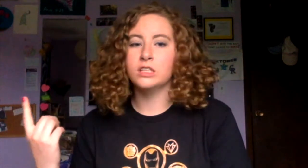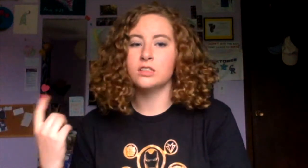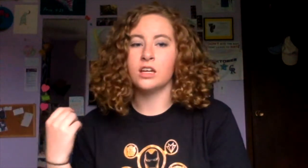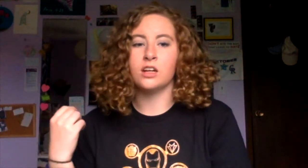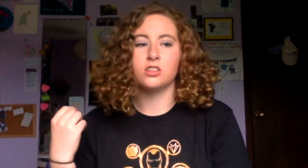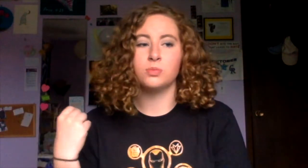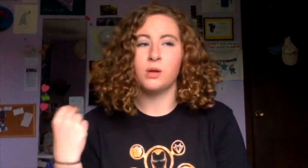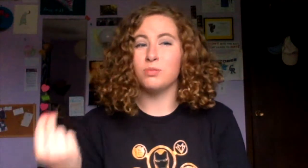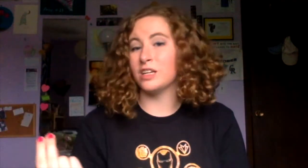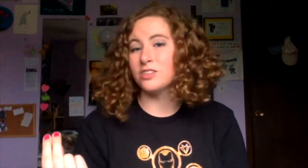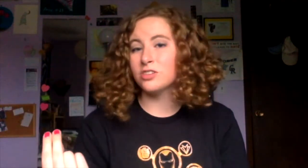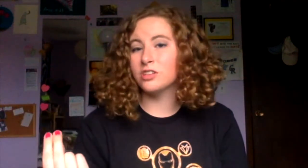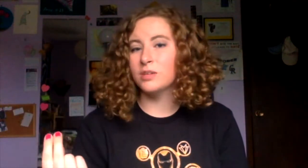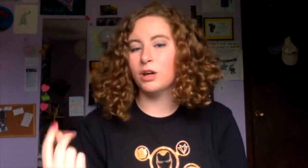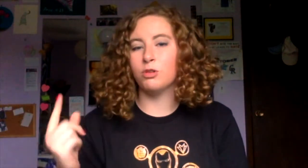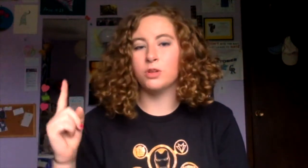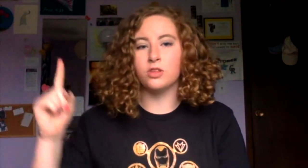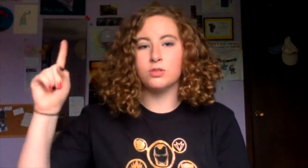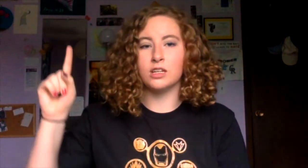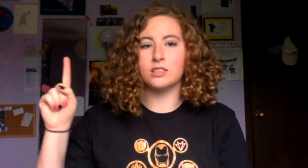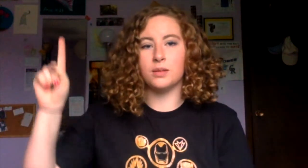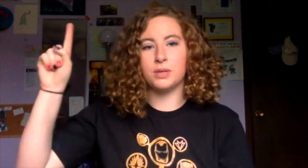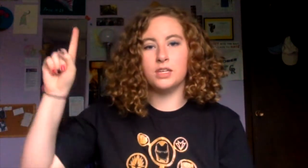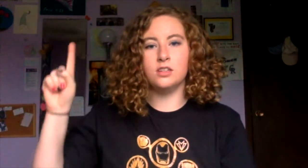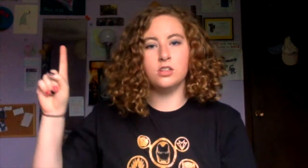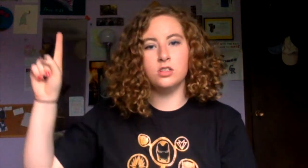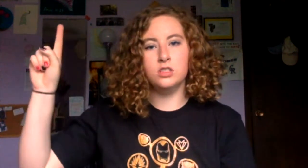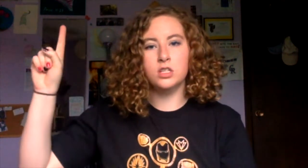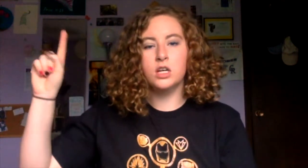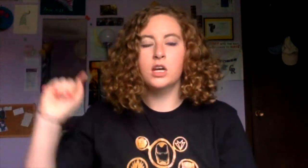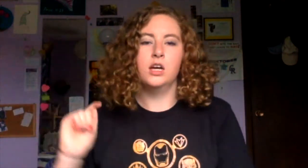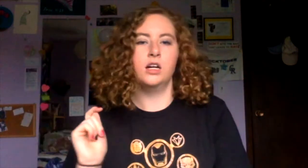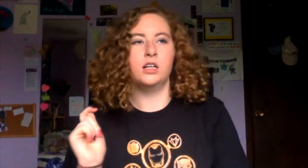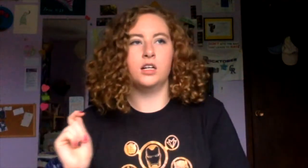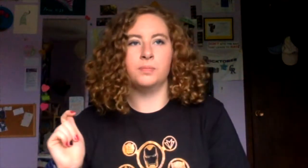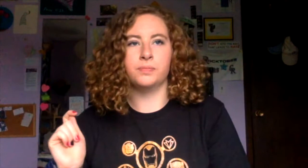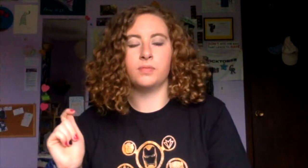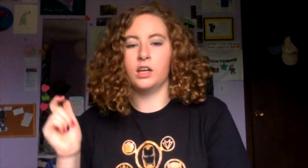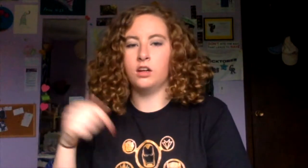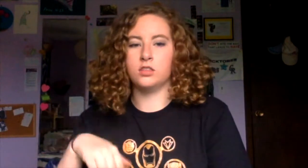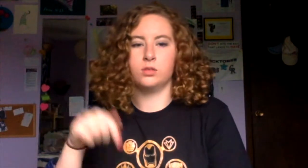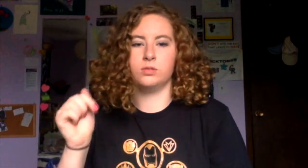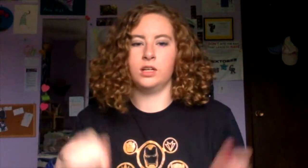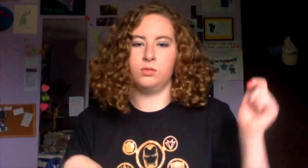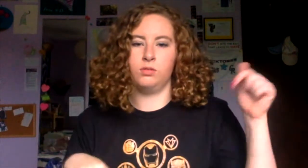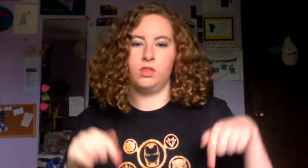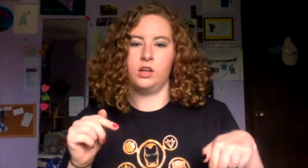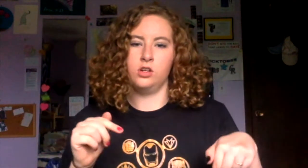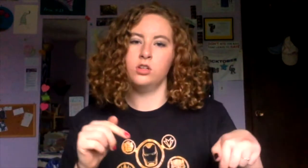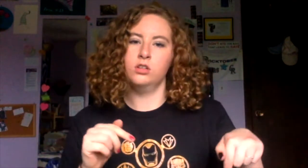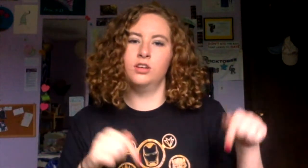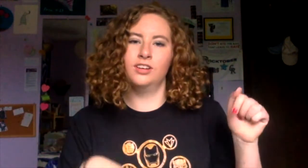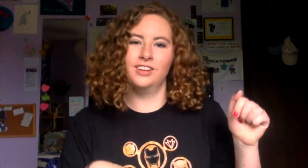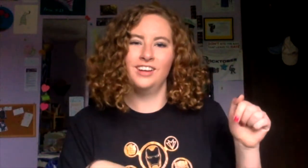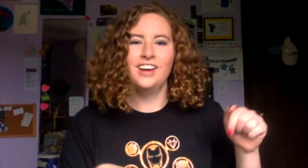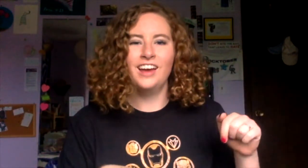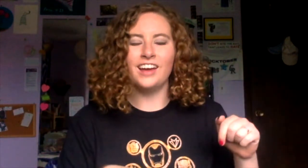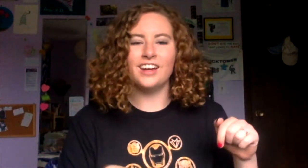I'll be doing this through Goodreads and Instagram. Links below.